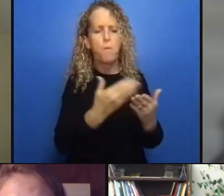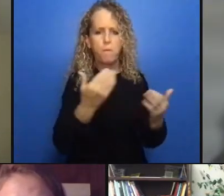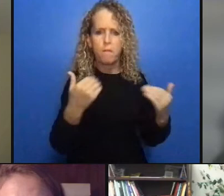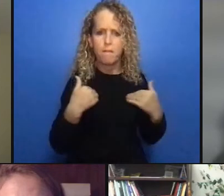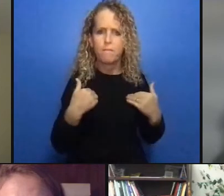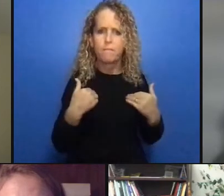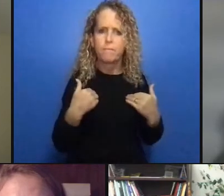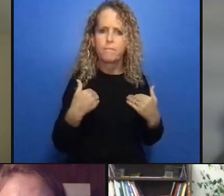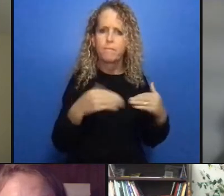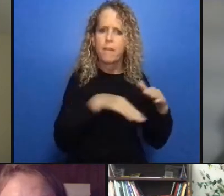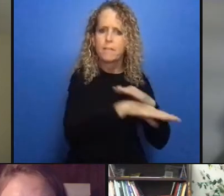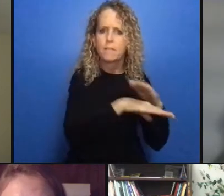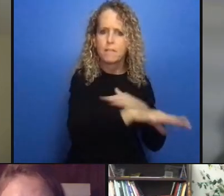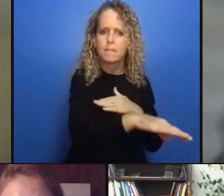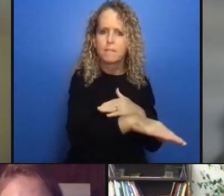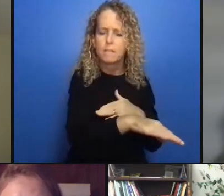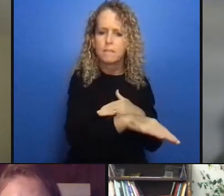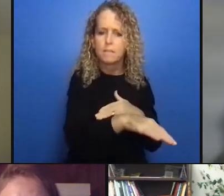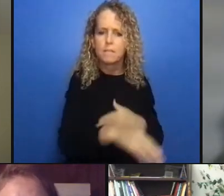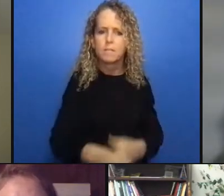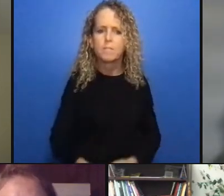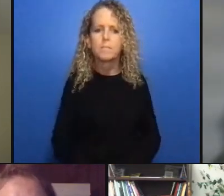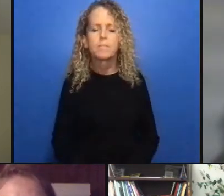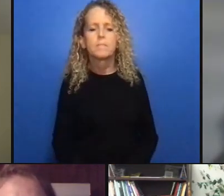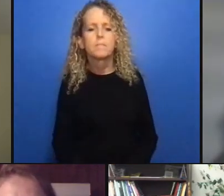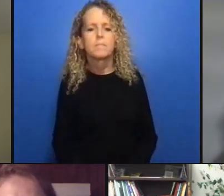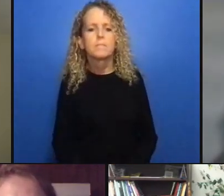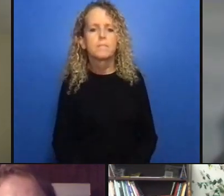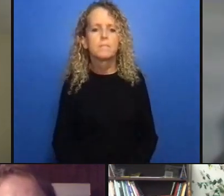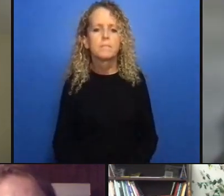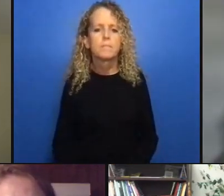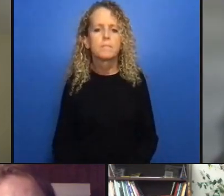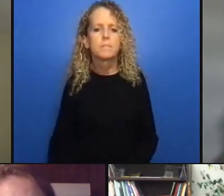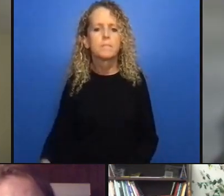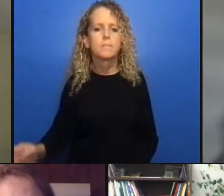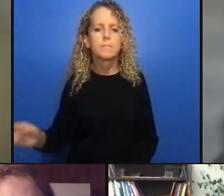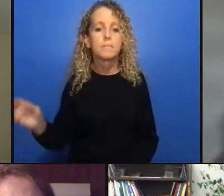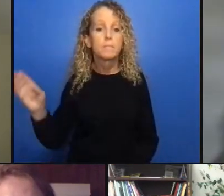send you that reference but the one that I was talking about about in reference to